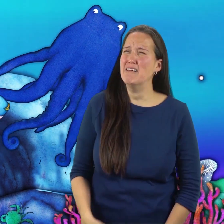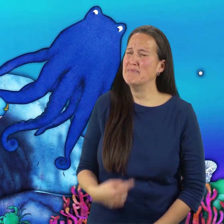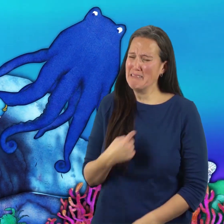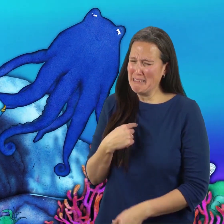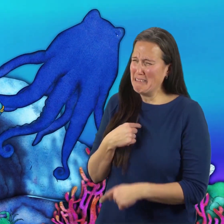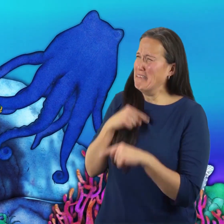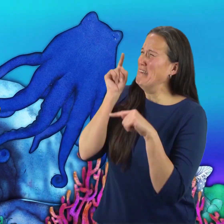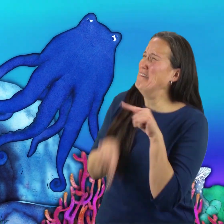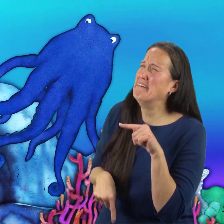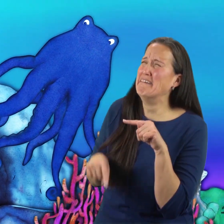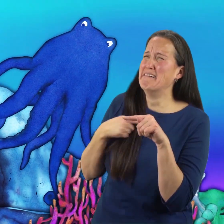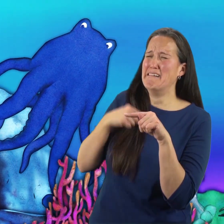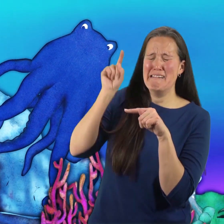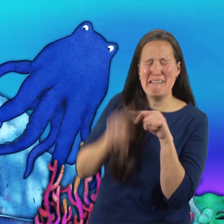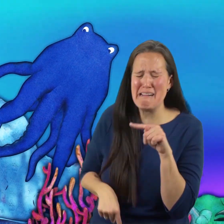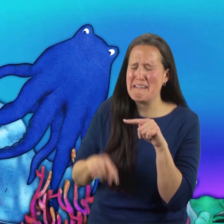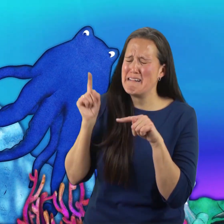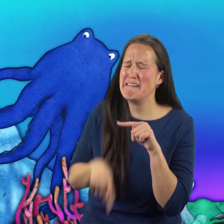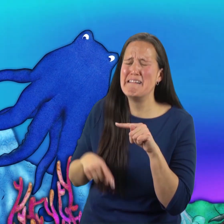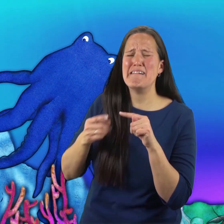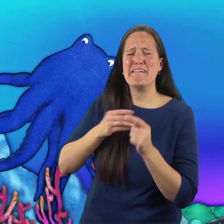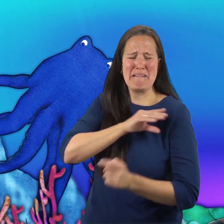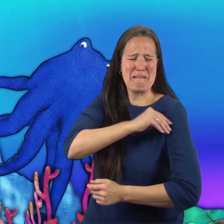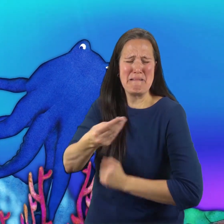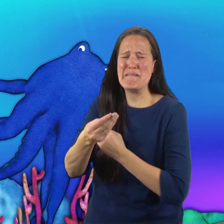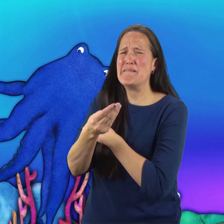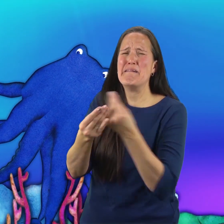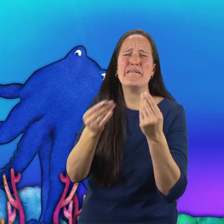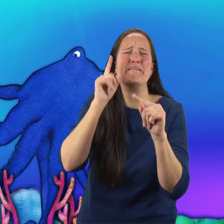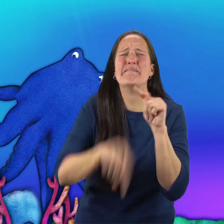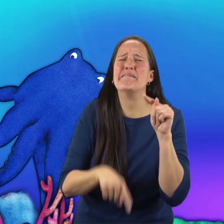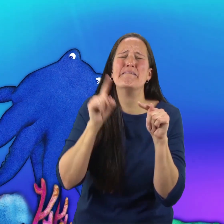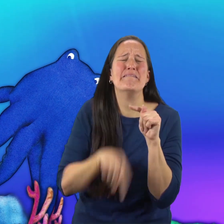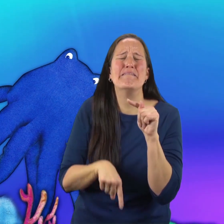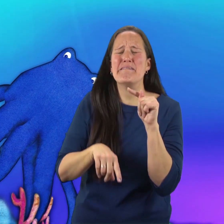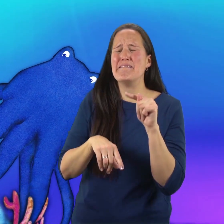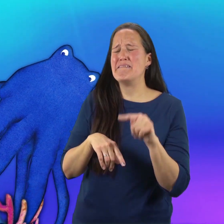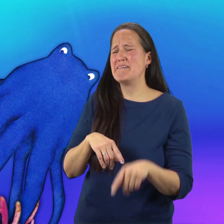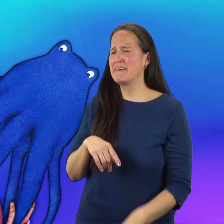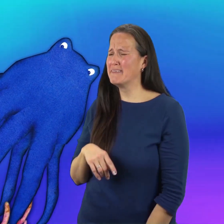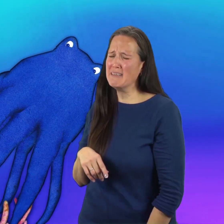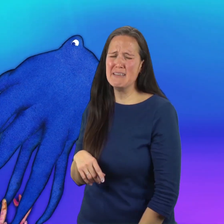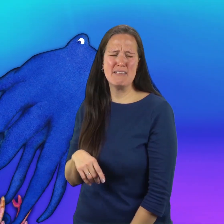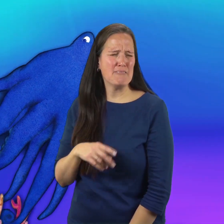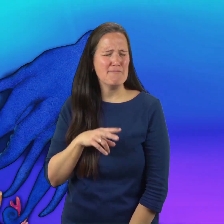“I can’t...” the Rainbow fish started to say,